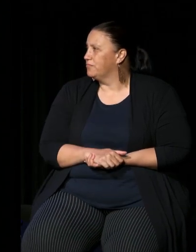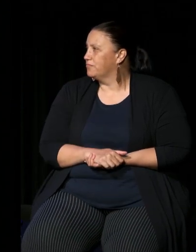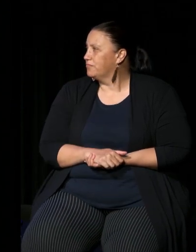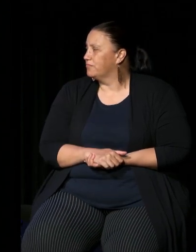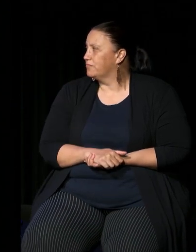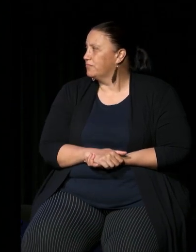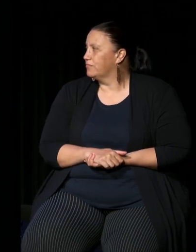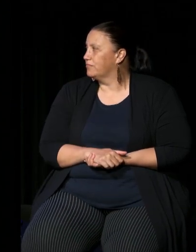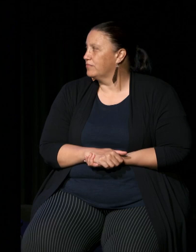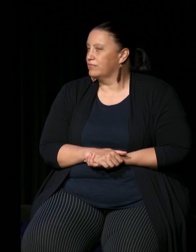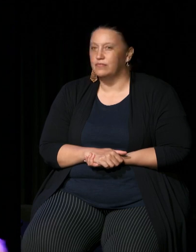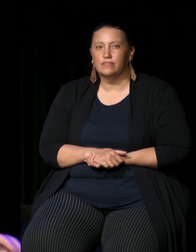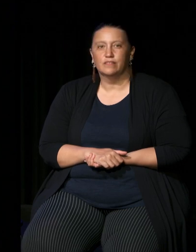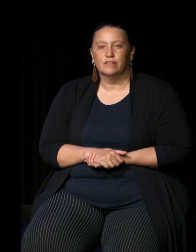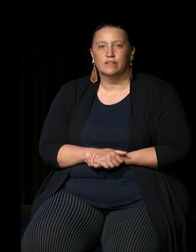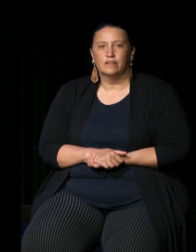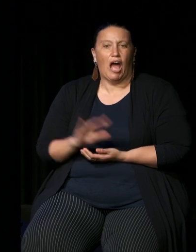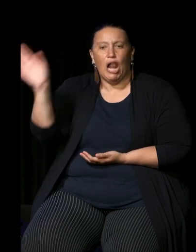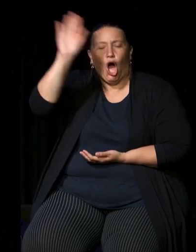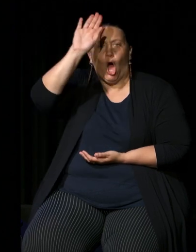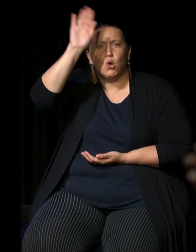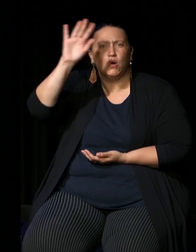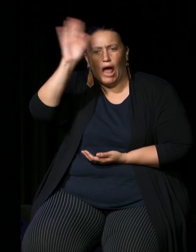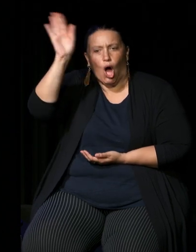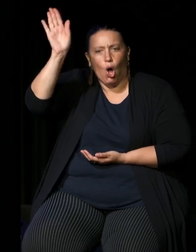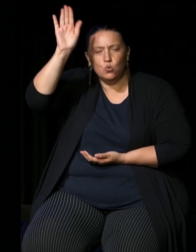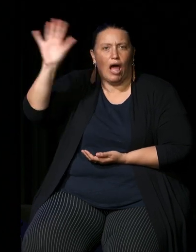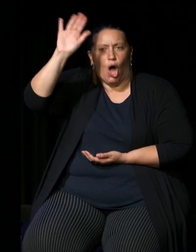okay well let's let's tackle - hi there